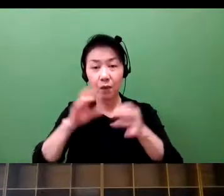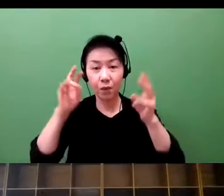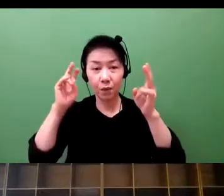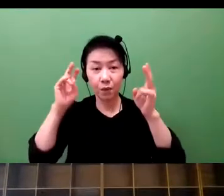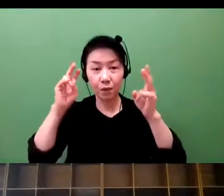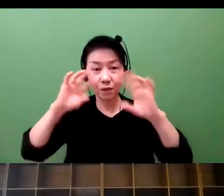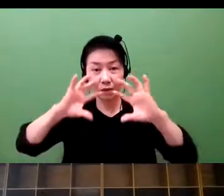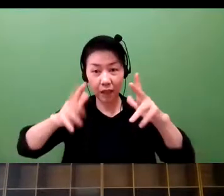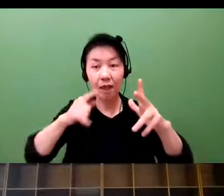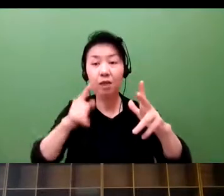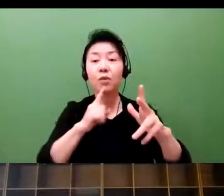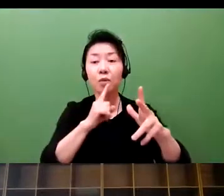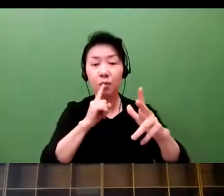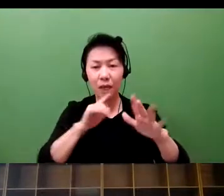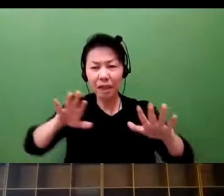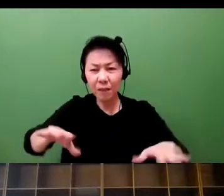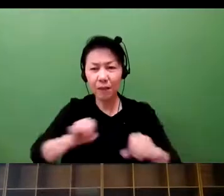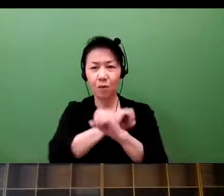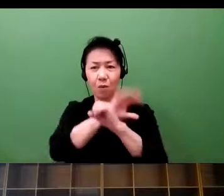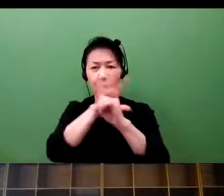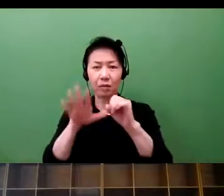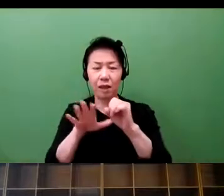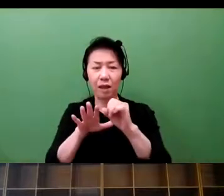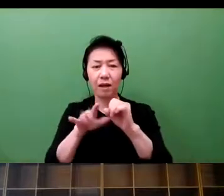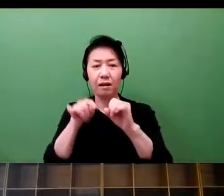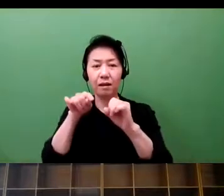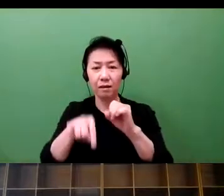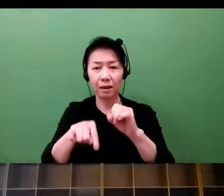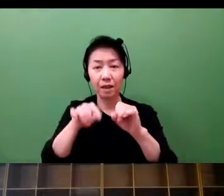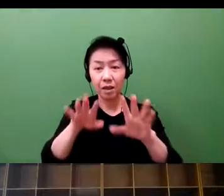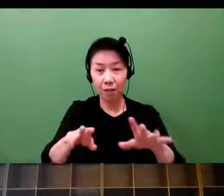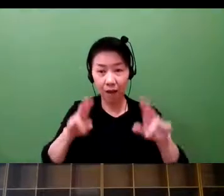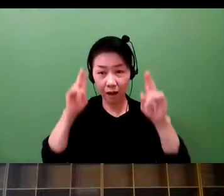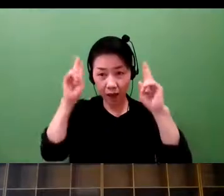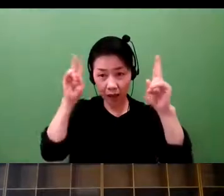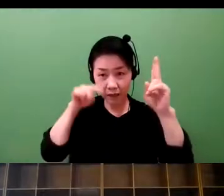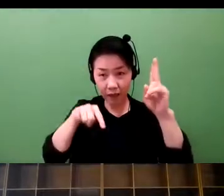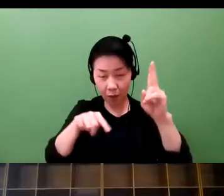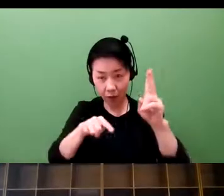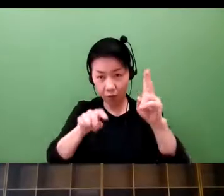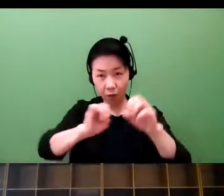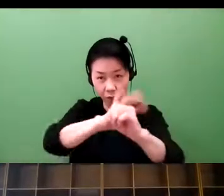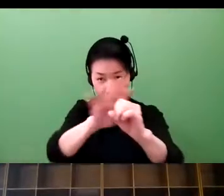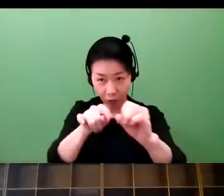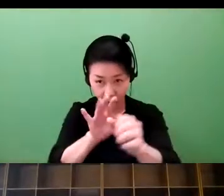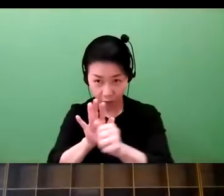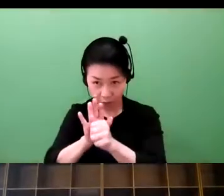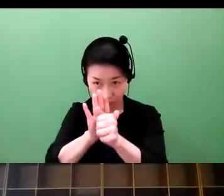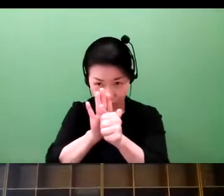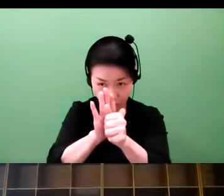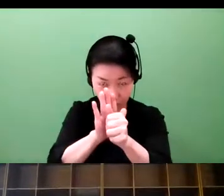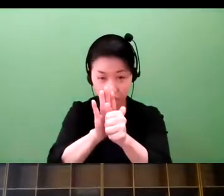We must understand that COVID has had serious implications, and as a result, in a sense, it has given the health care